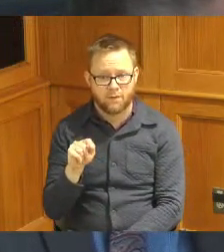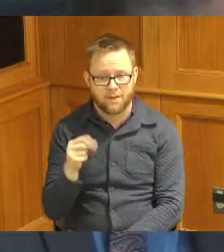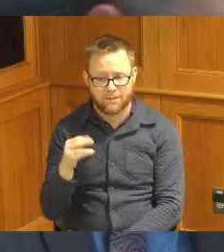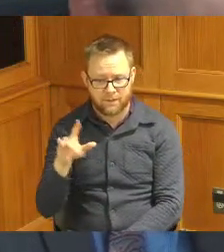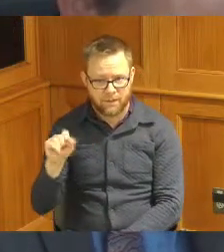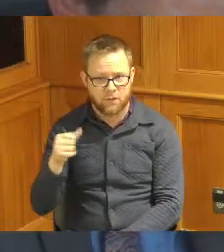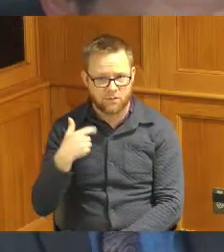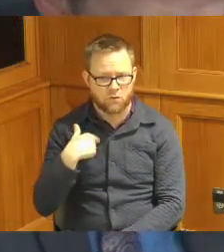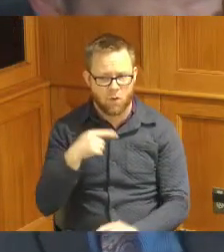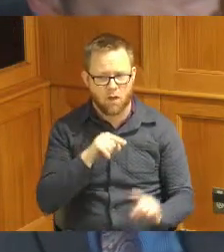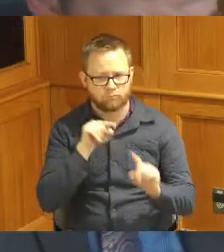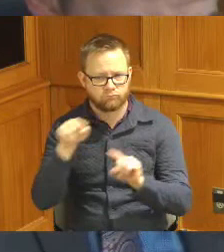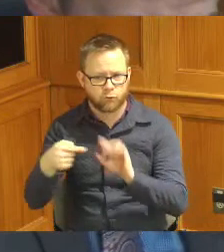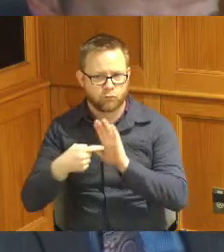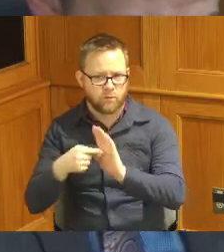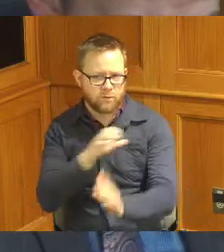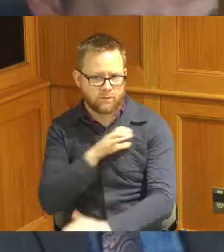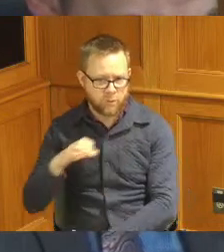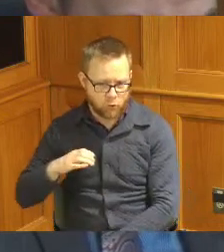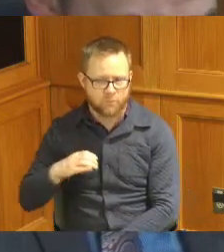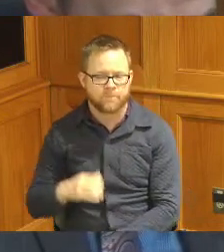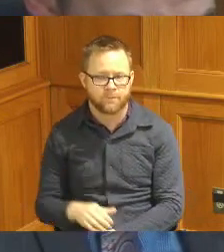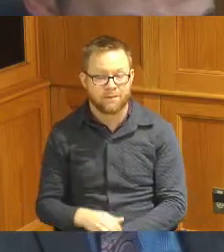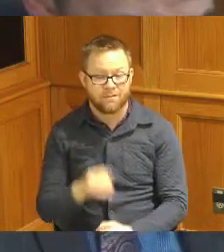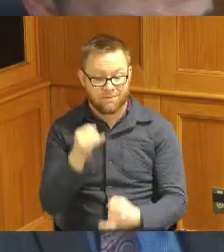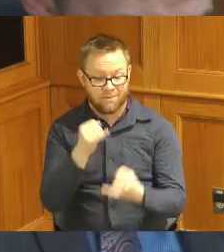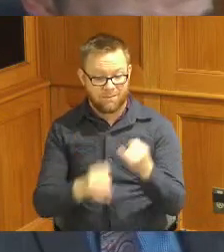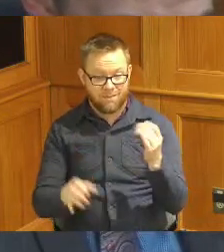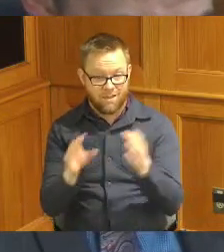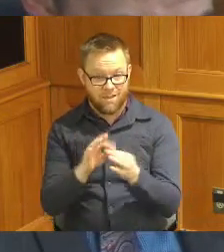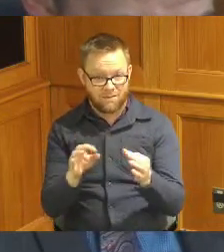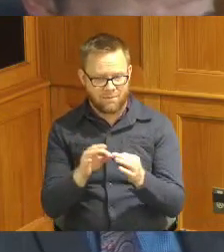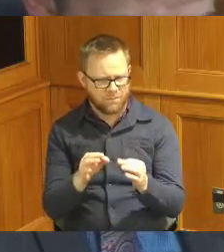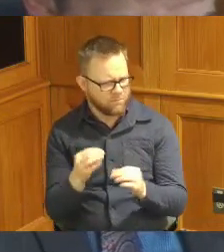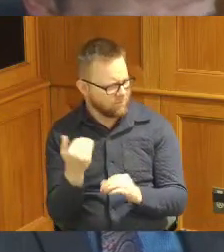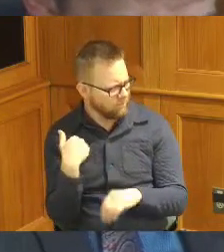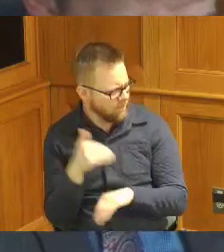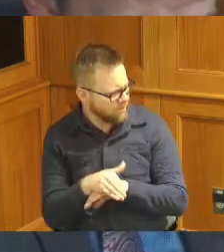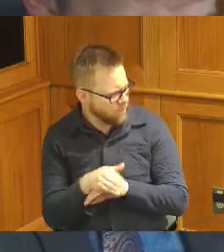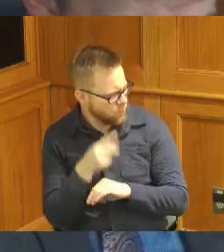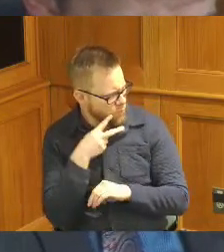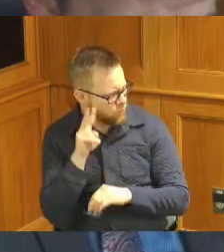there and and spoke on our behalf and then lastly was it last night was the night before last we had